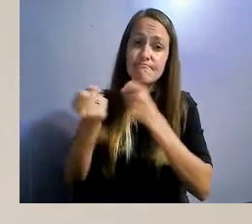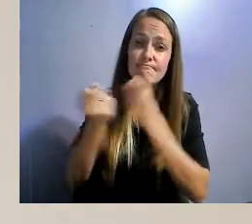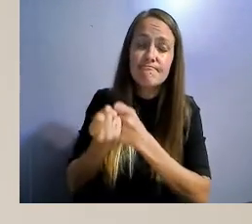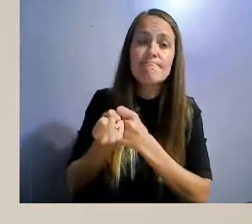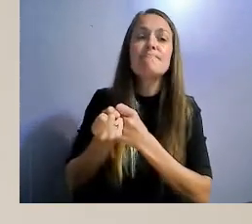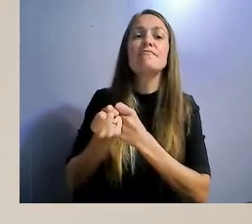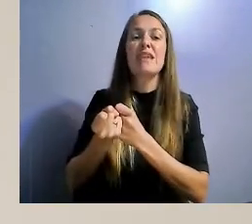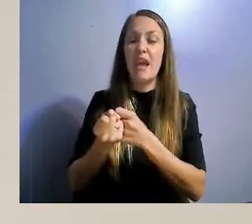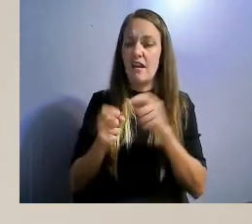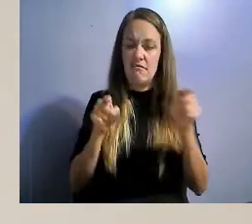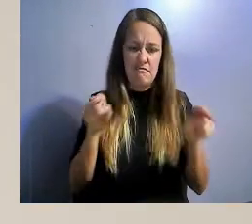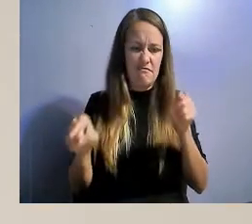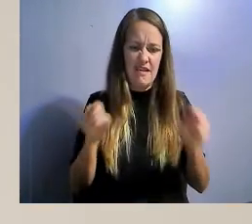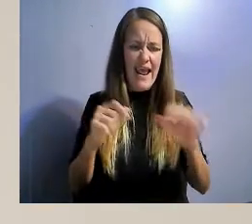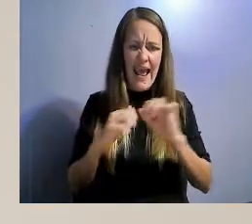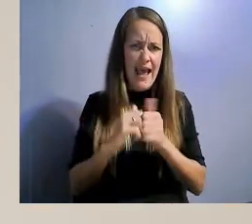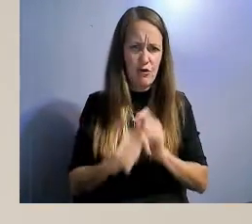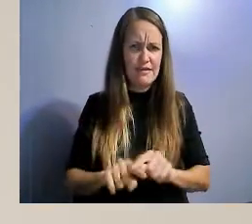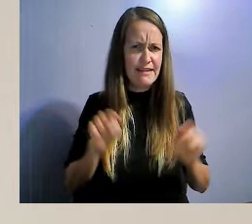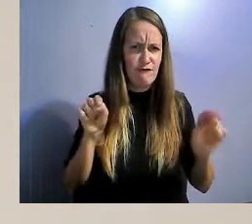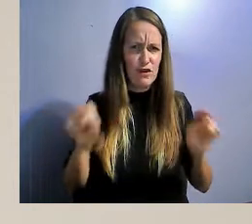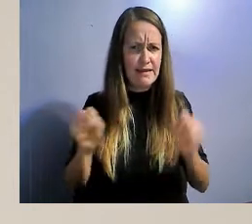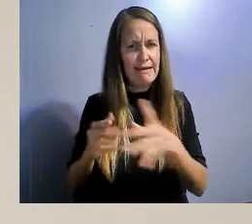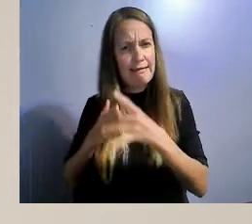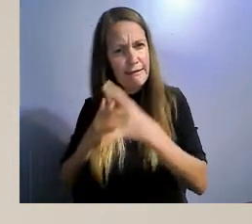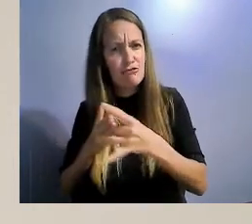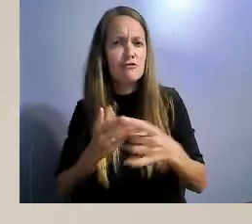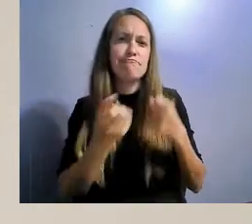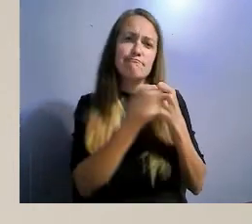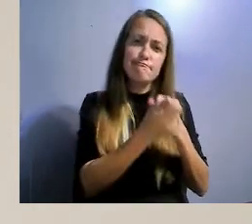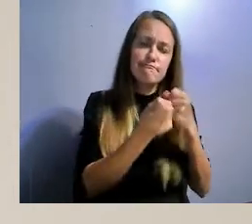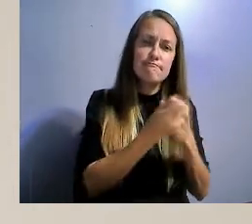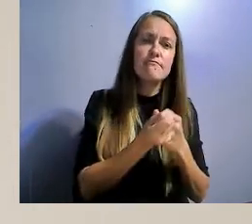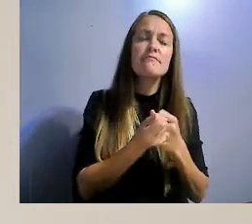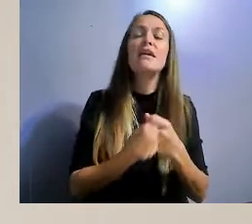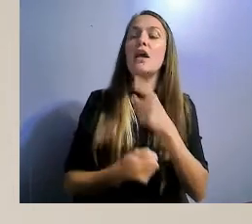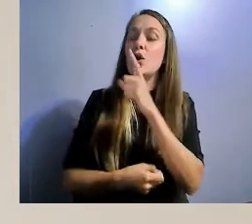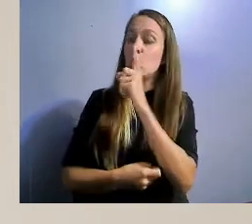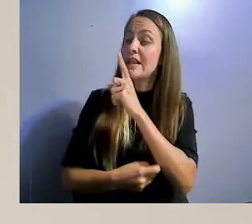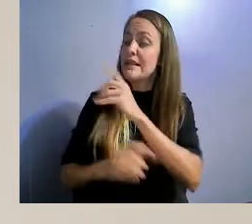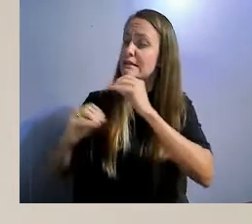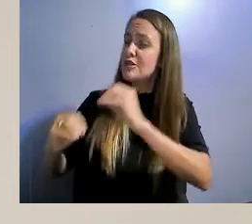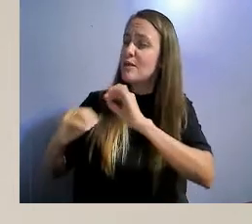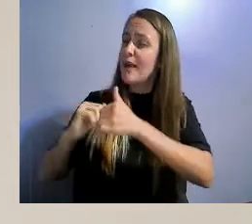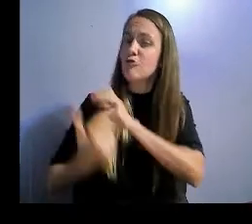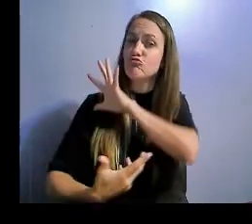within the community to have a successful action and also, like I said, move the movement forward.